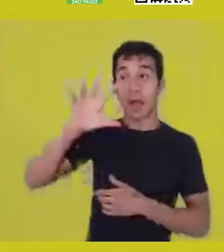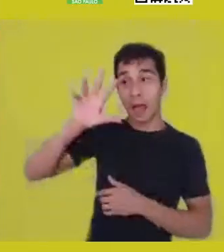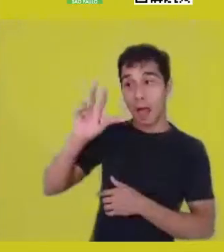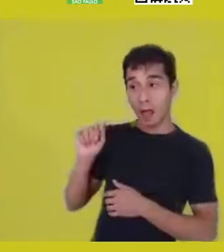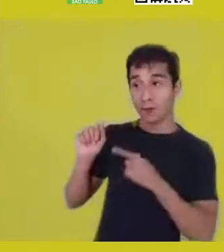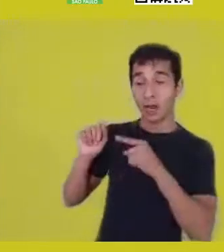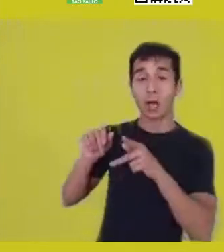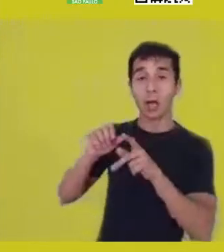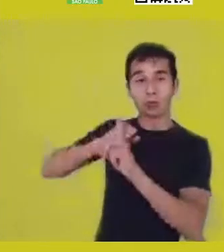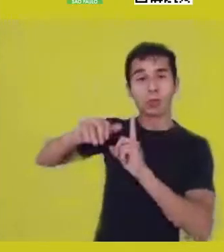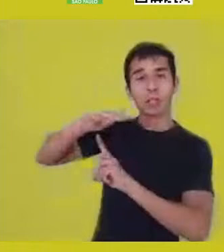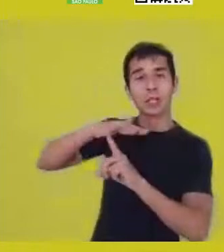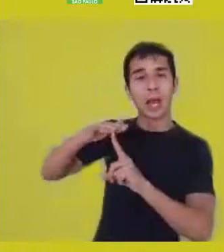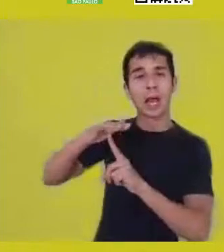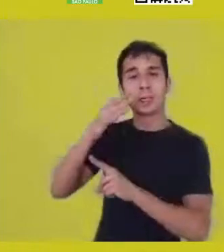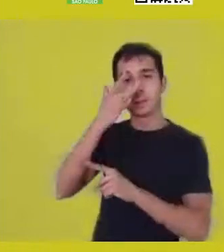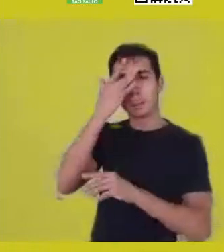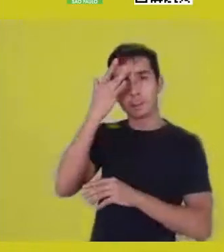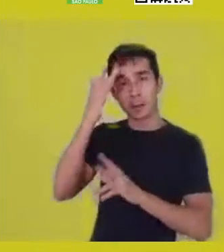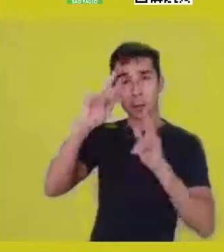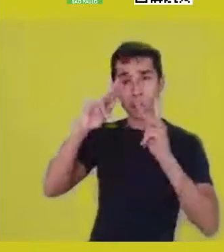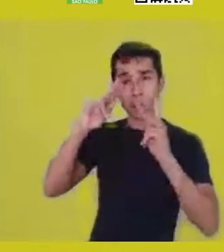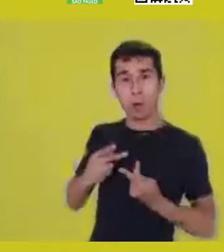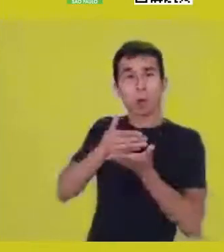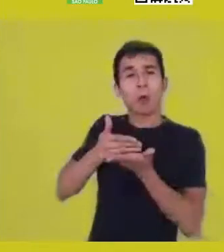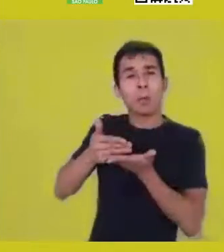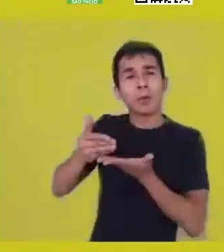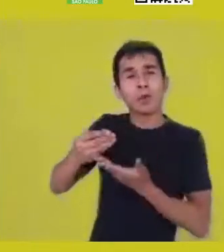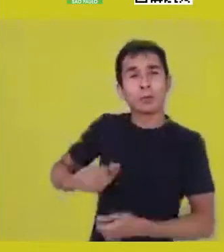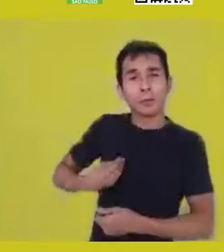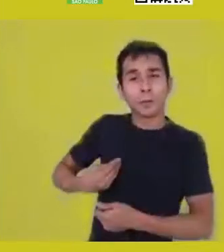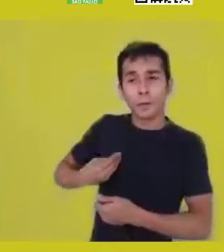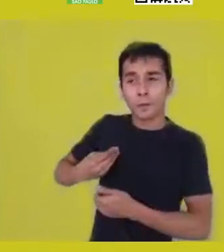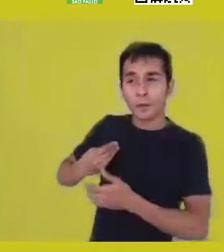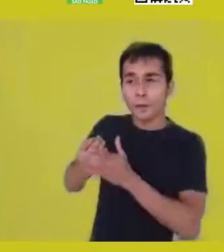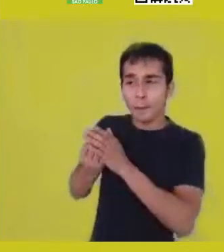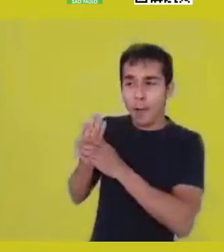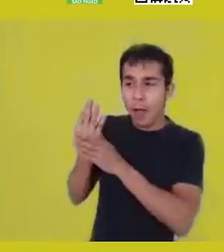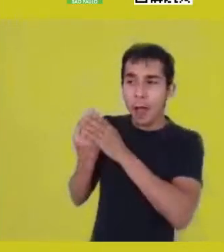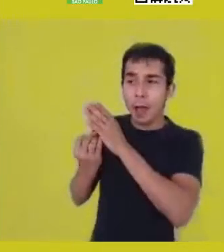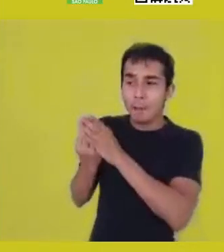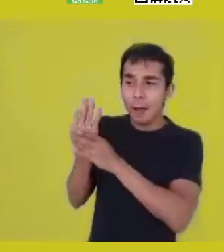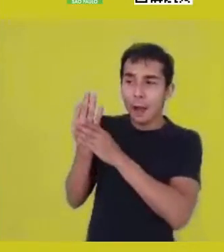which irrigates Africa with all these elements, of course, each one according to its specificity,